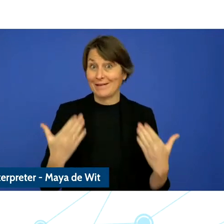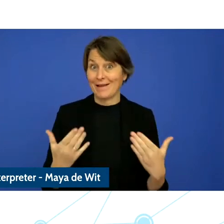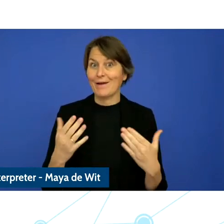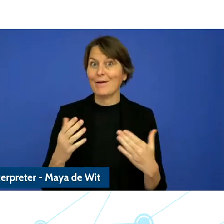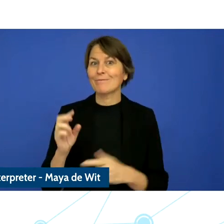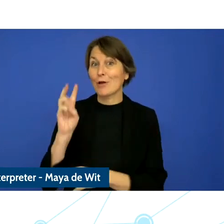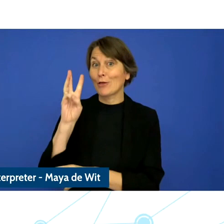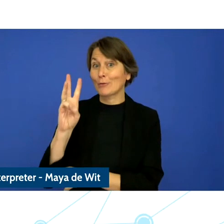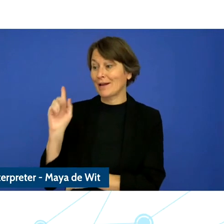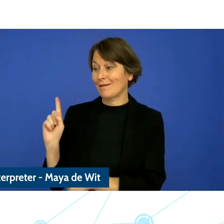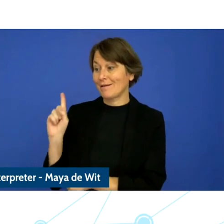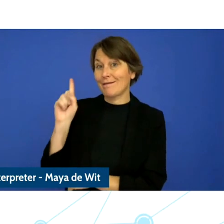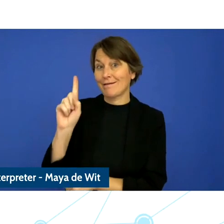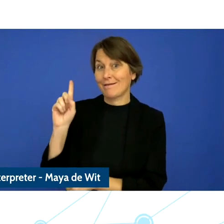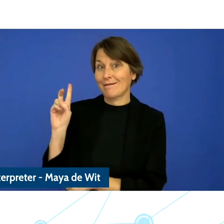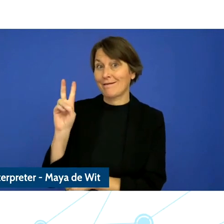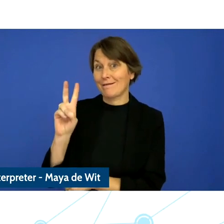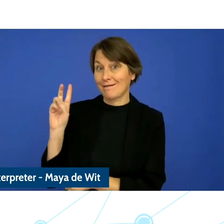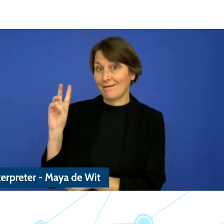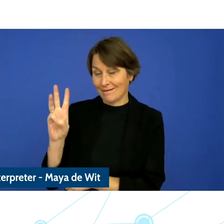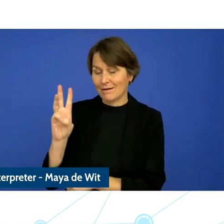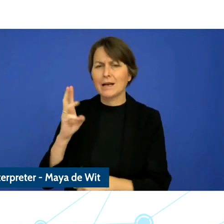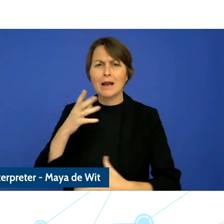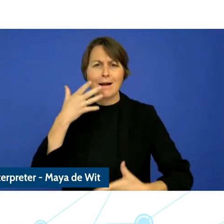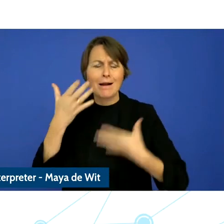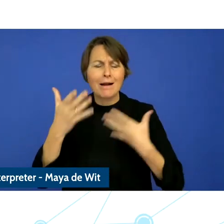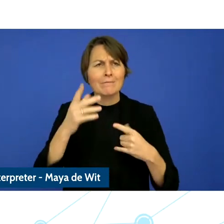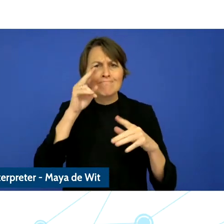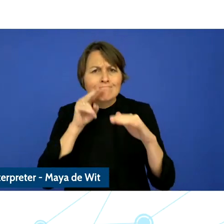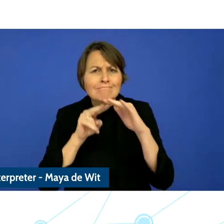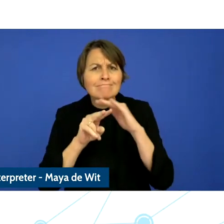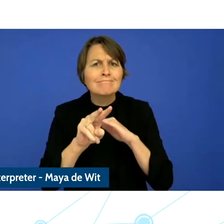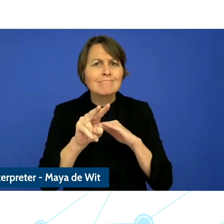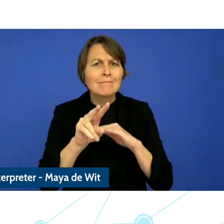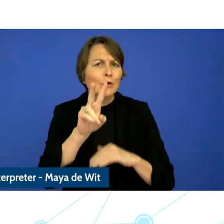all all thinking about what needs to be done and what needs to be changed in order